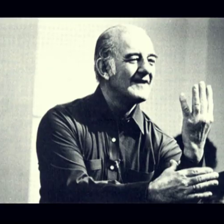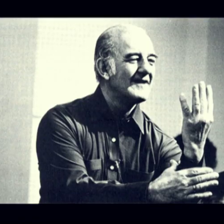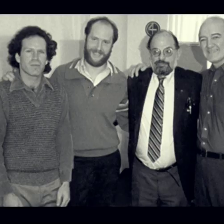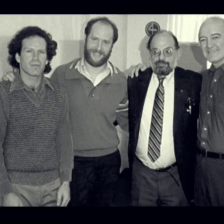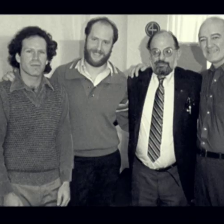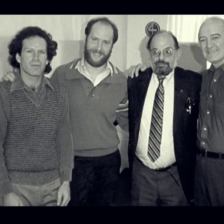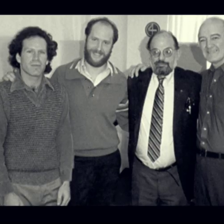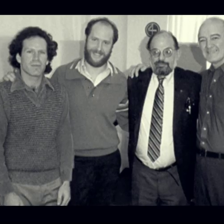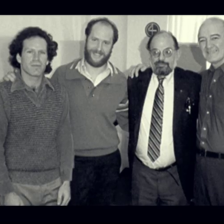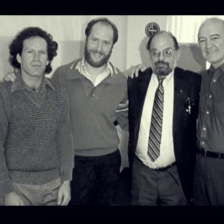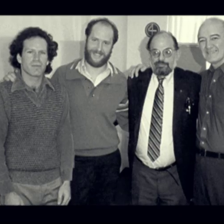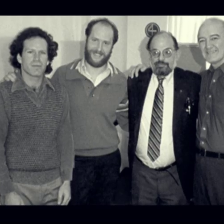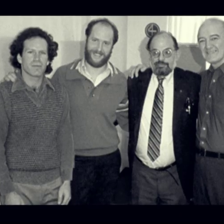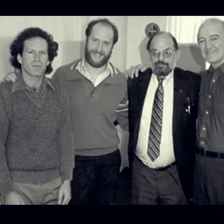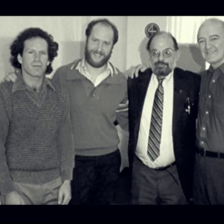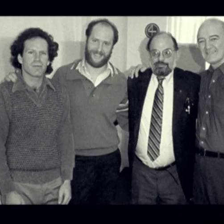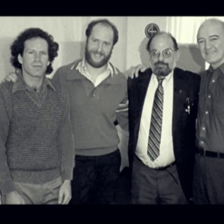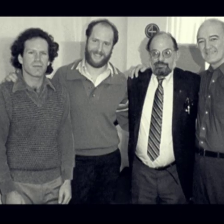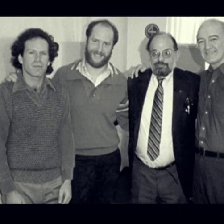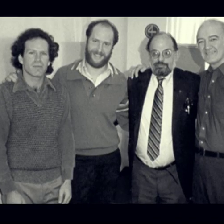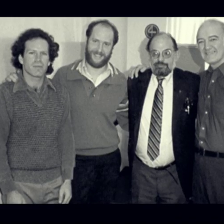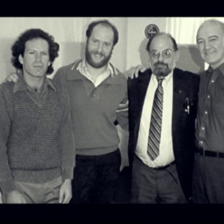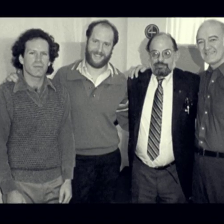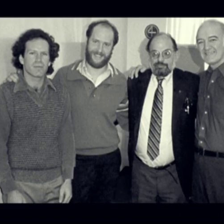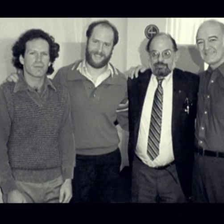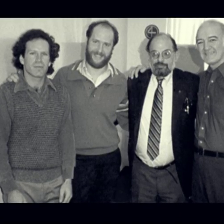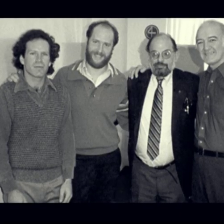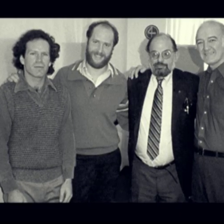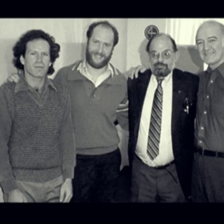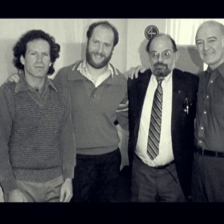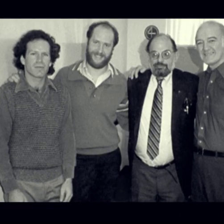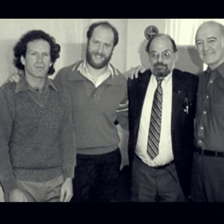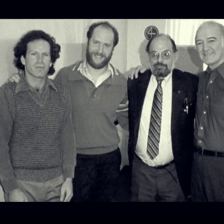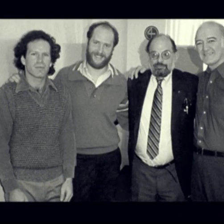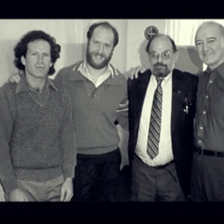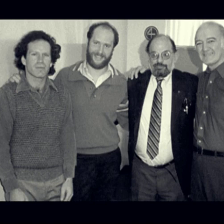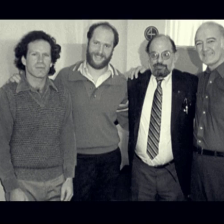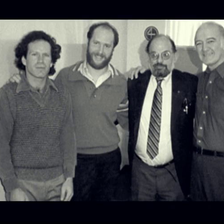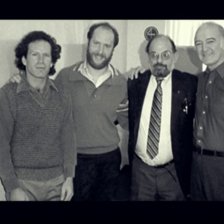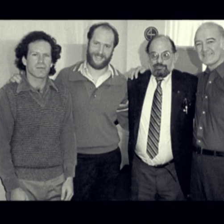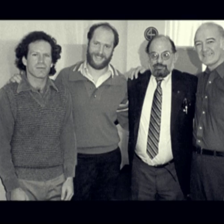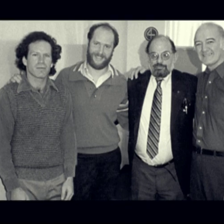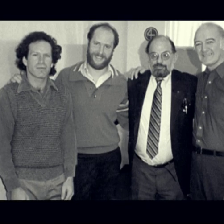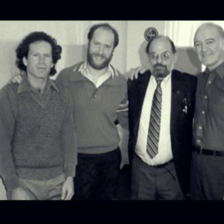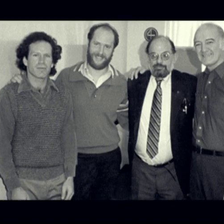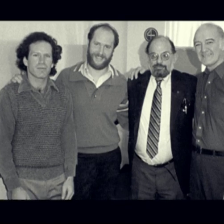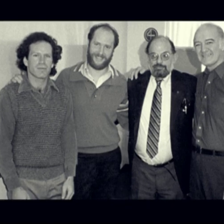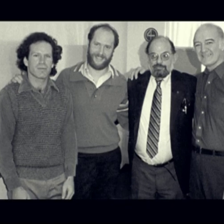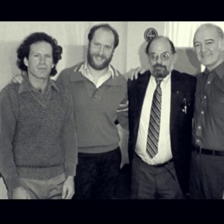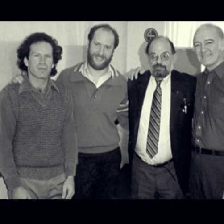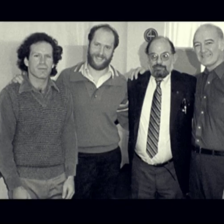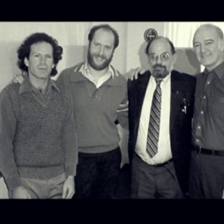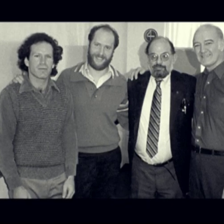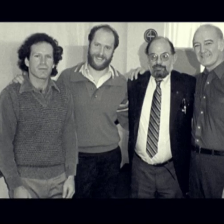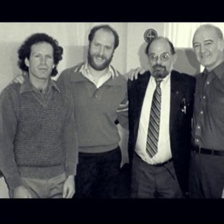"and that might be interesting to the poets and language artists here on campus."